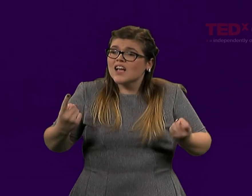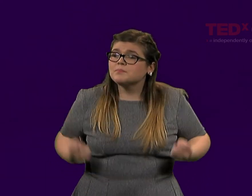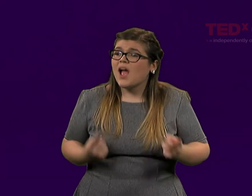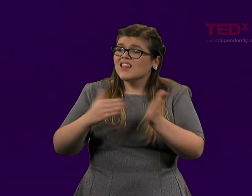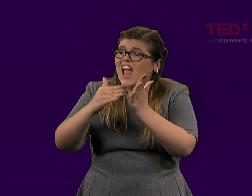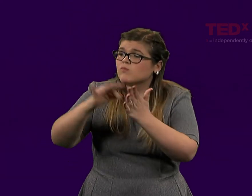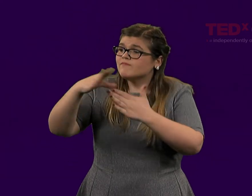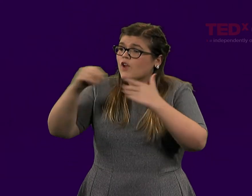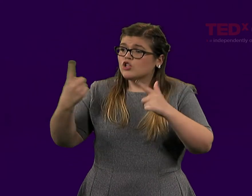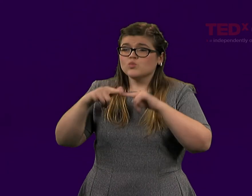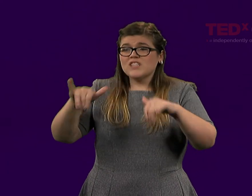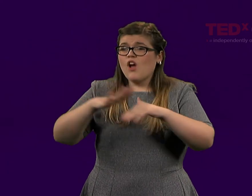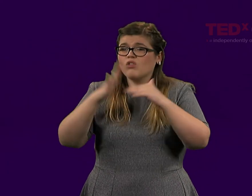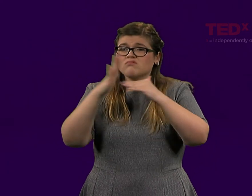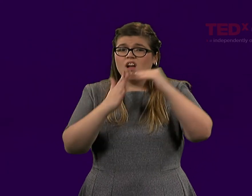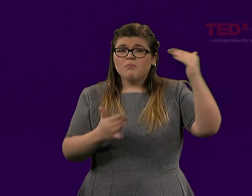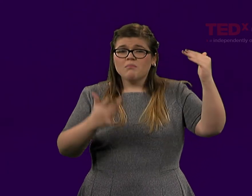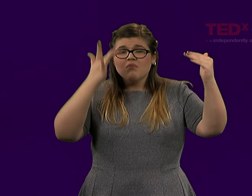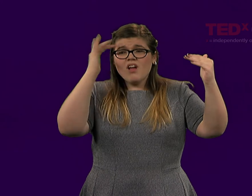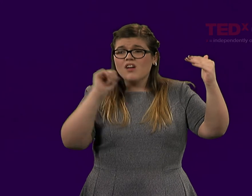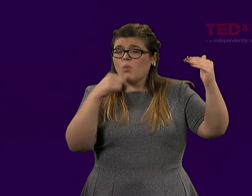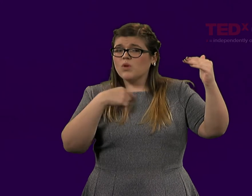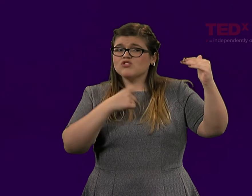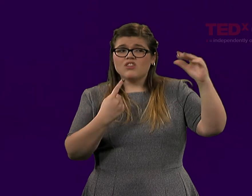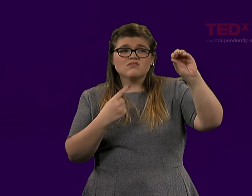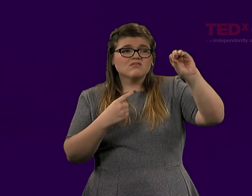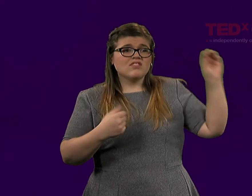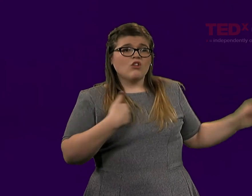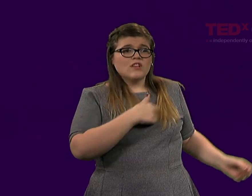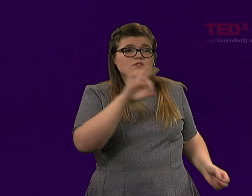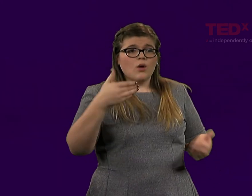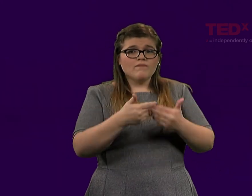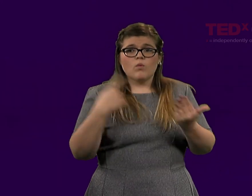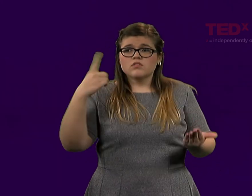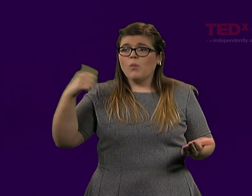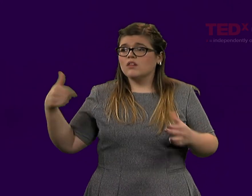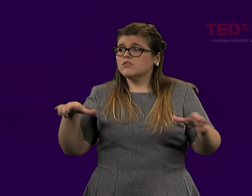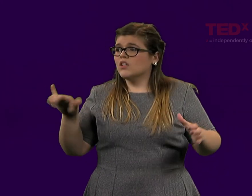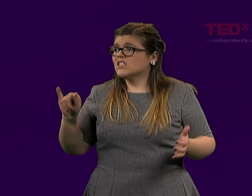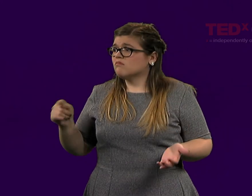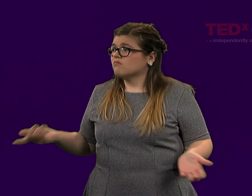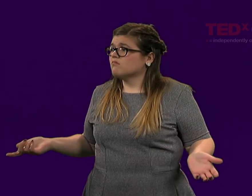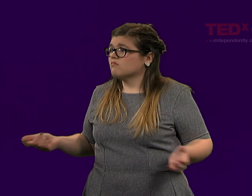We can't! Because if we don't, well if we don't stay on top,